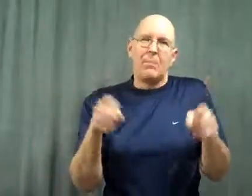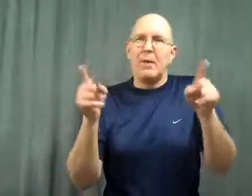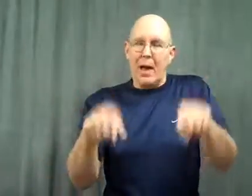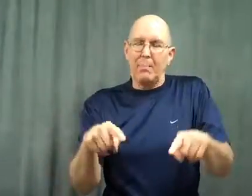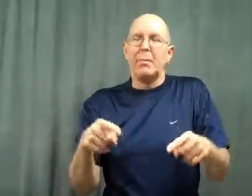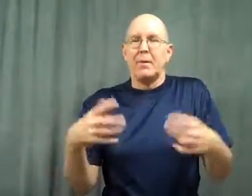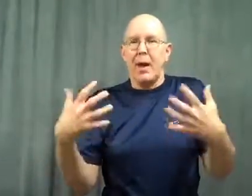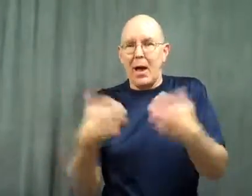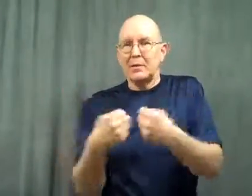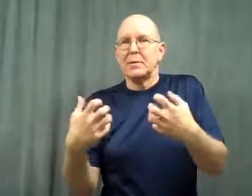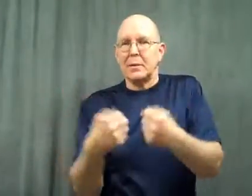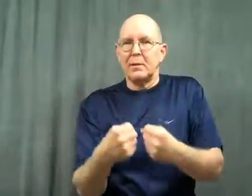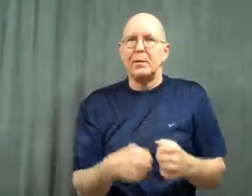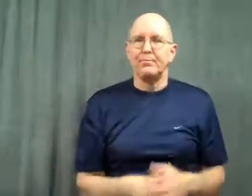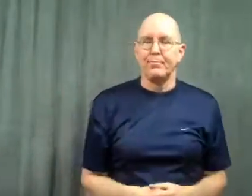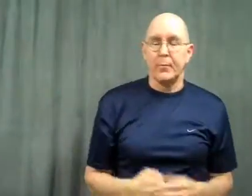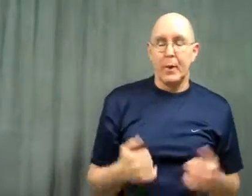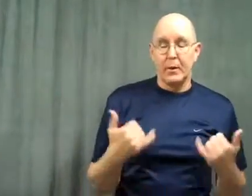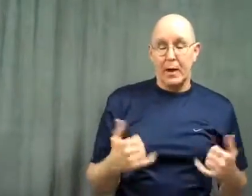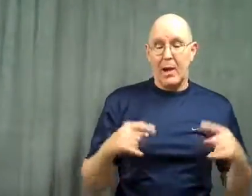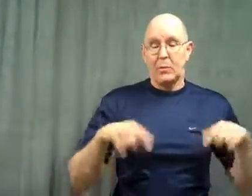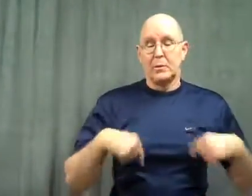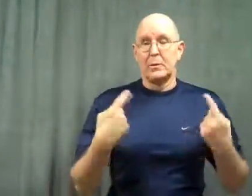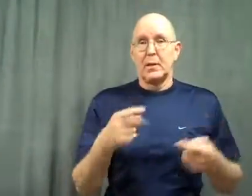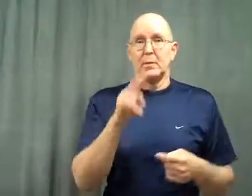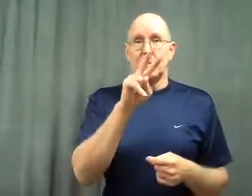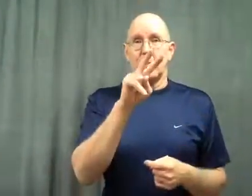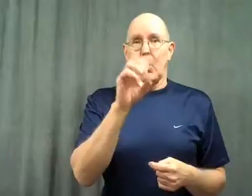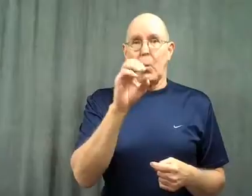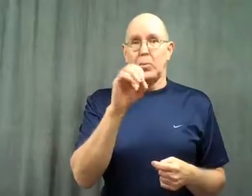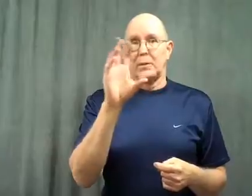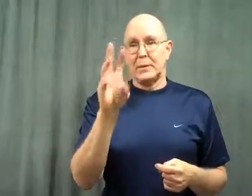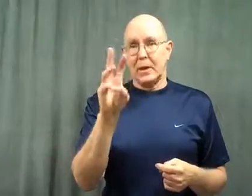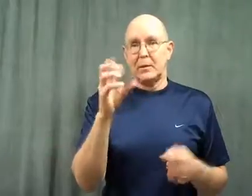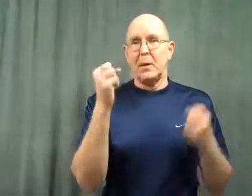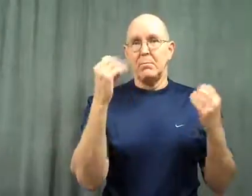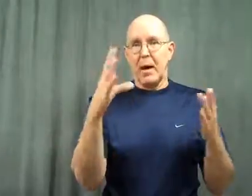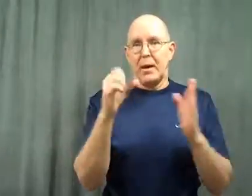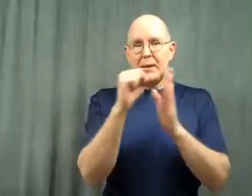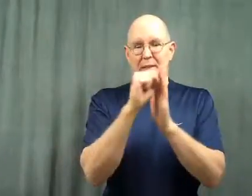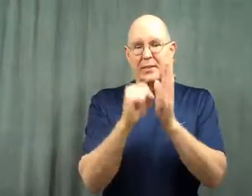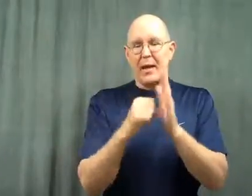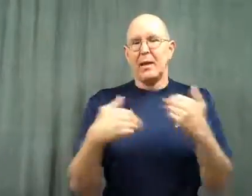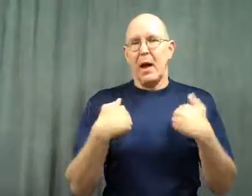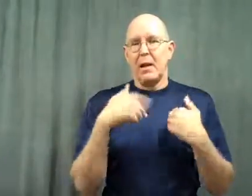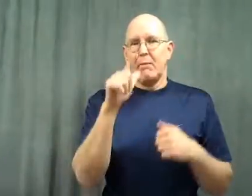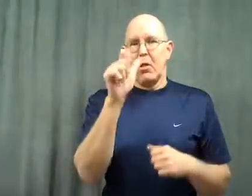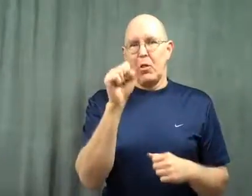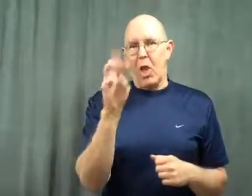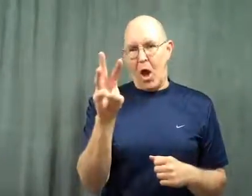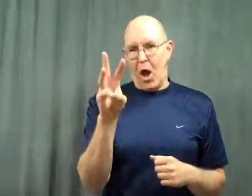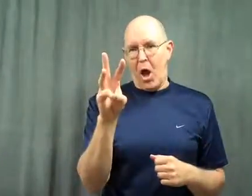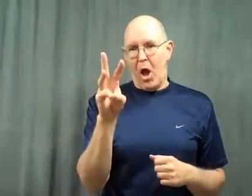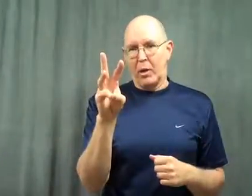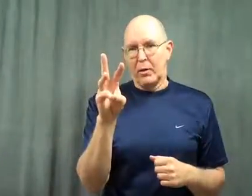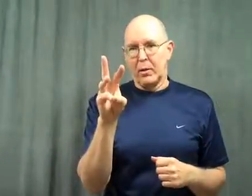Those kinds of accidents have happened. Starting in 2006, many states have enacted a law.